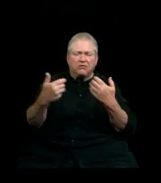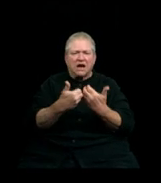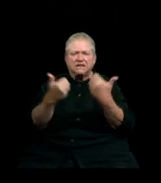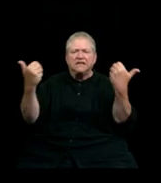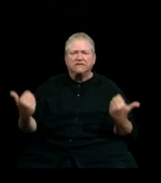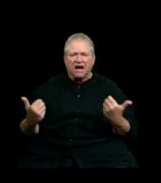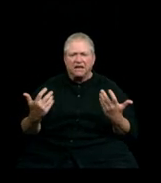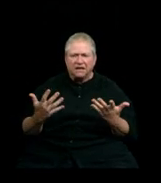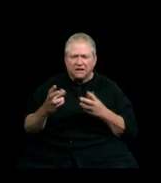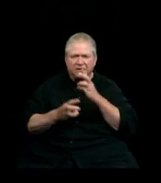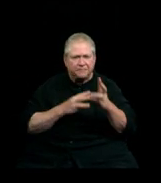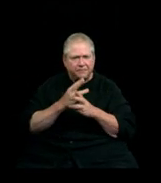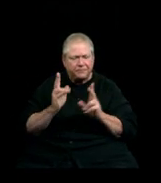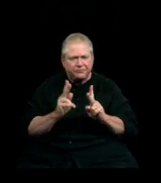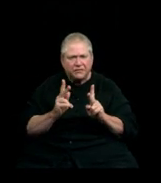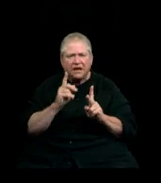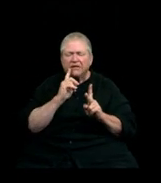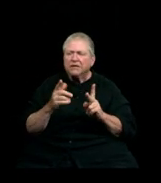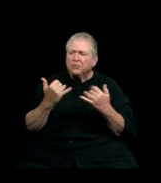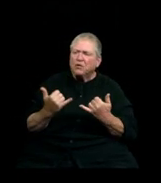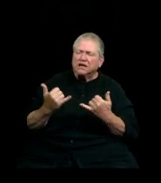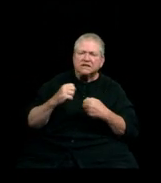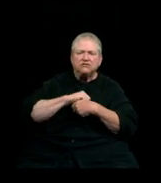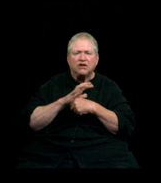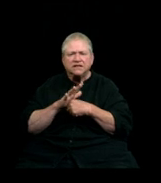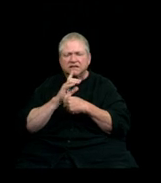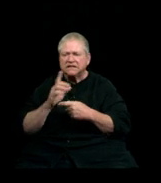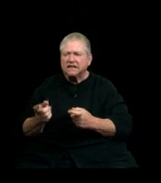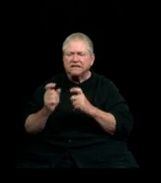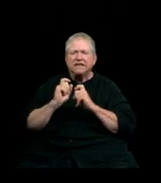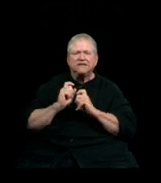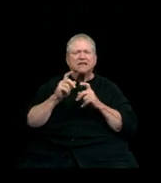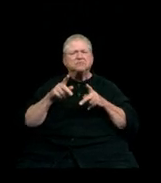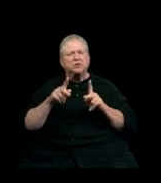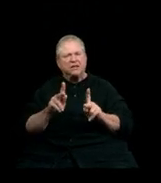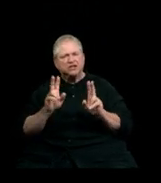The inescapable disruption of the present crisis has given us the permission, and a mandate,